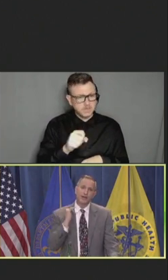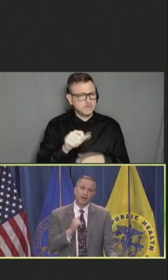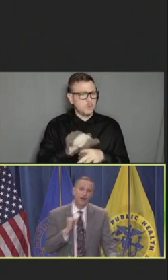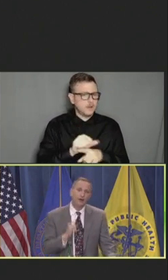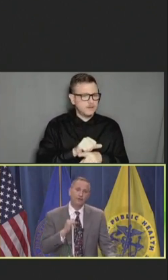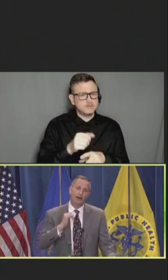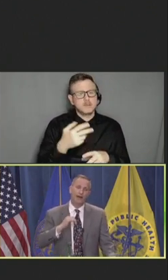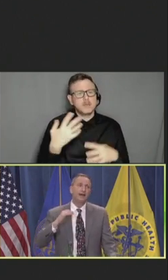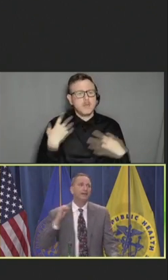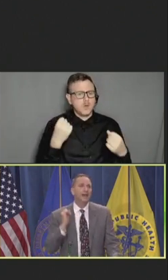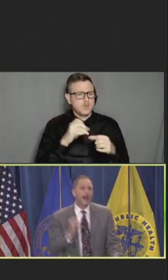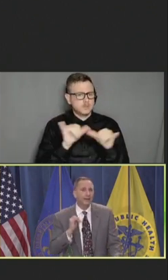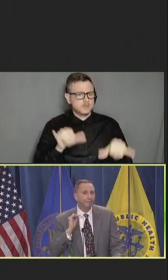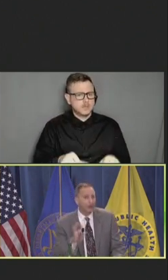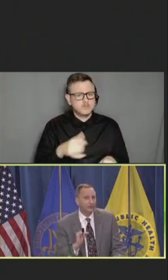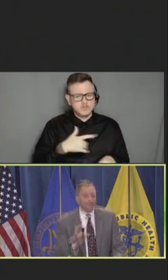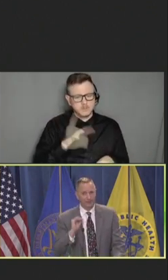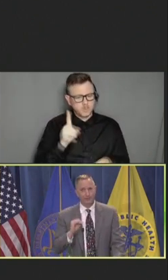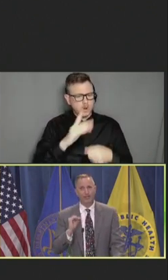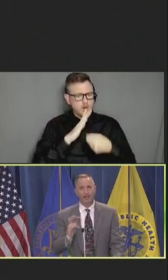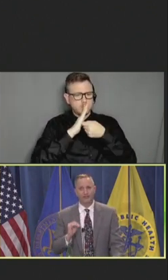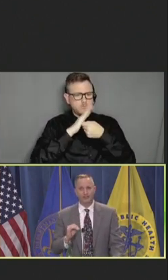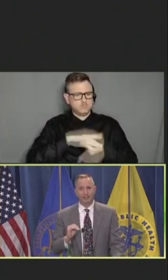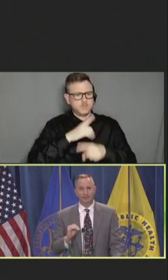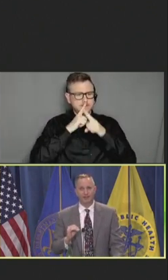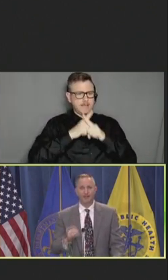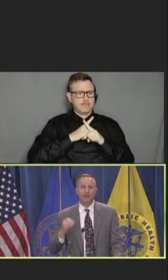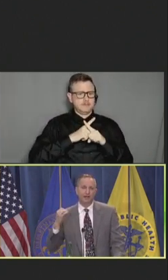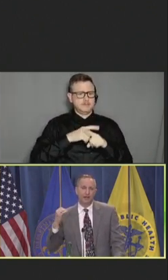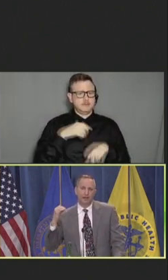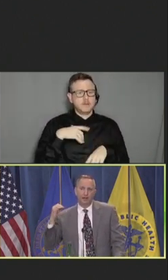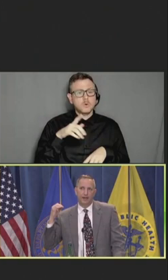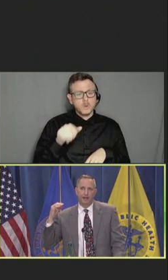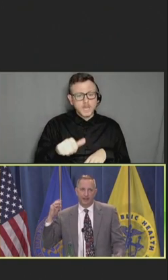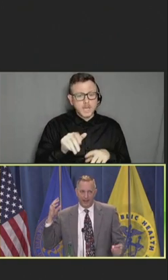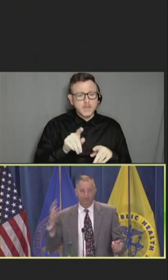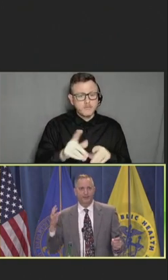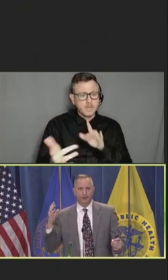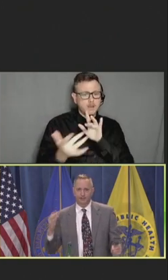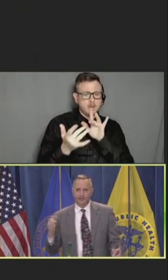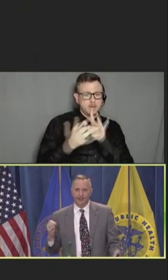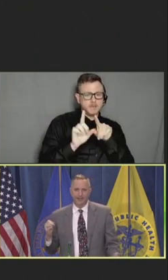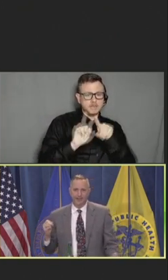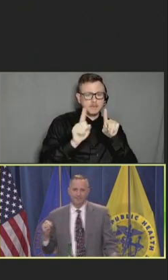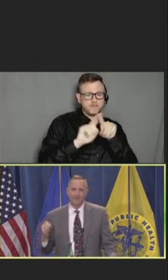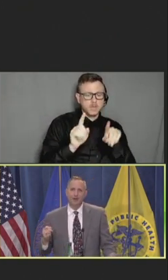We had a call from a nine-person communications team at a health center which I can't name,